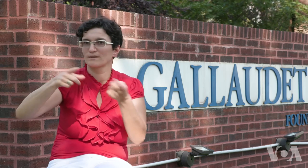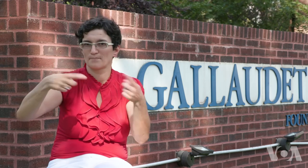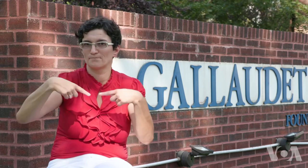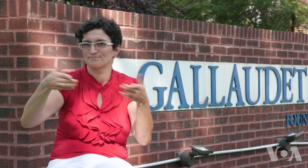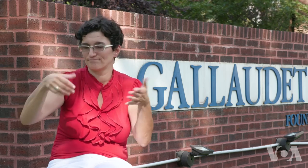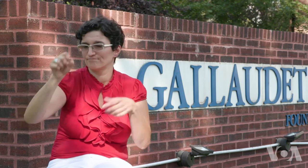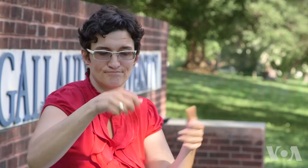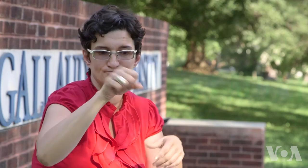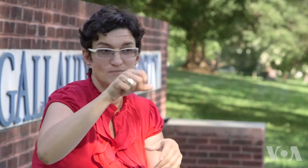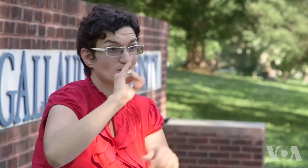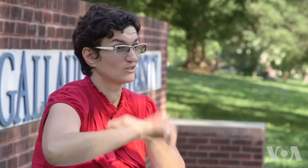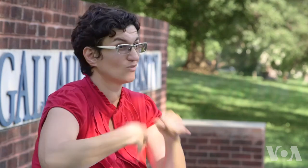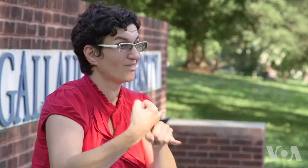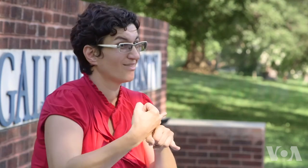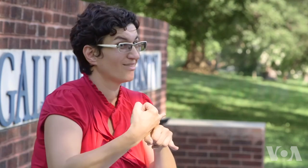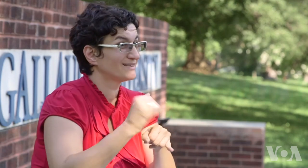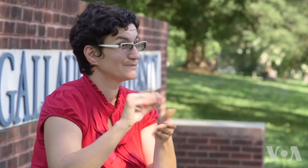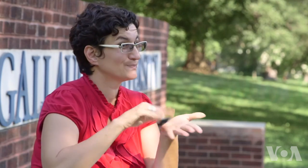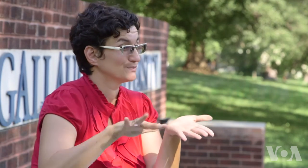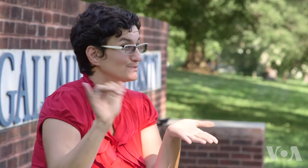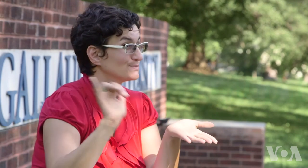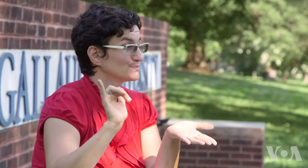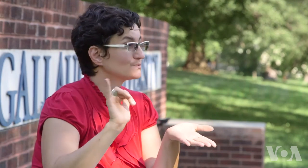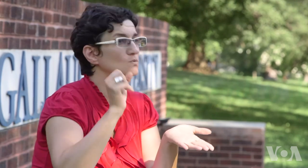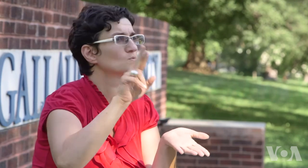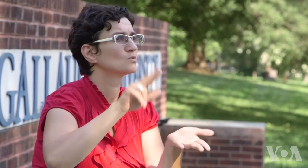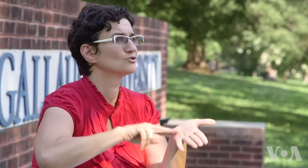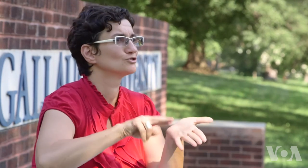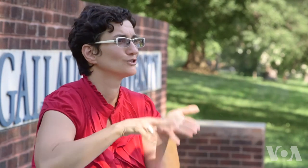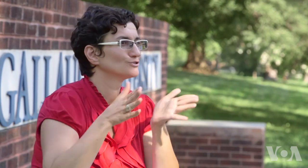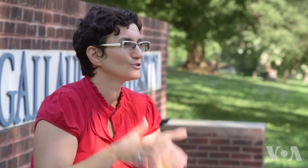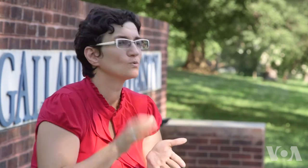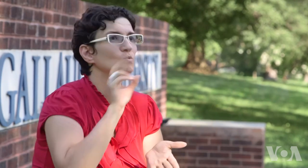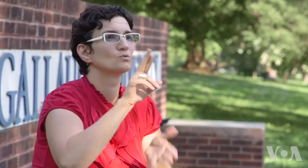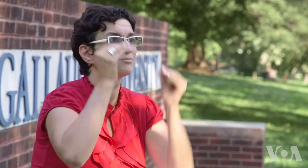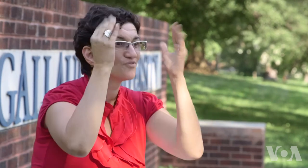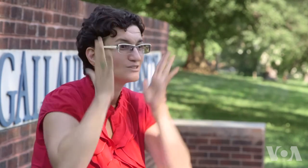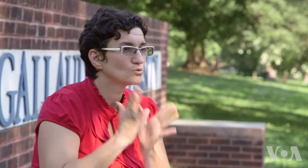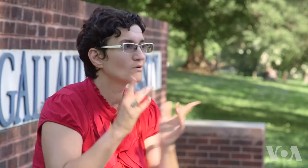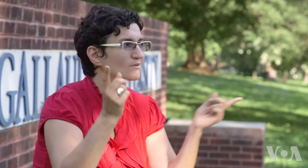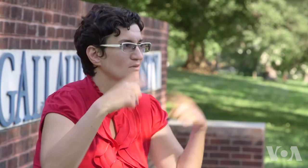as well as many international students. A lot of people who are doing research, and professors.